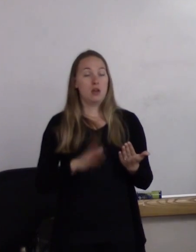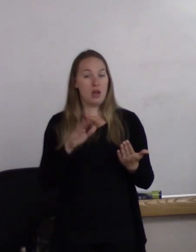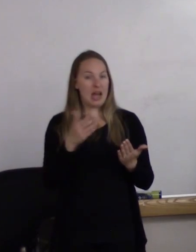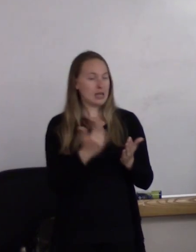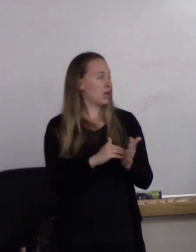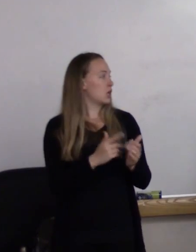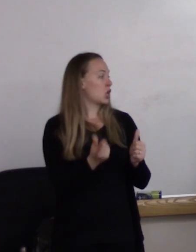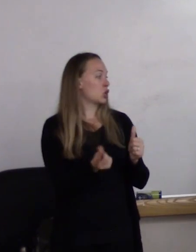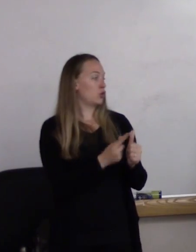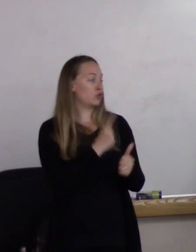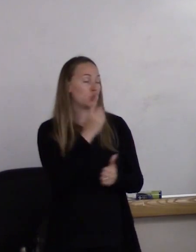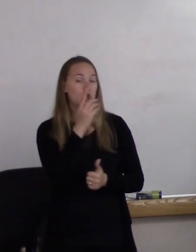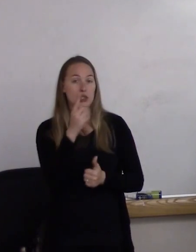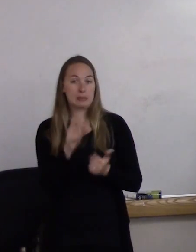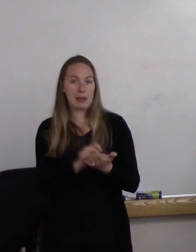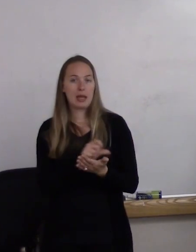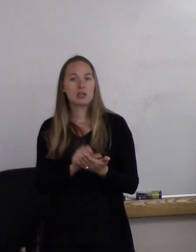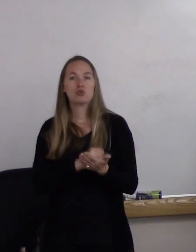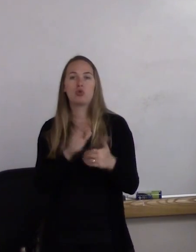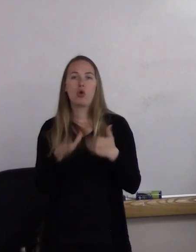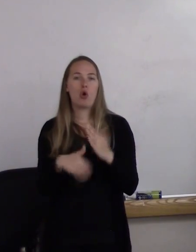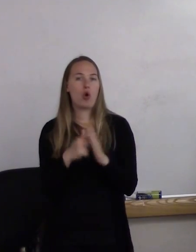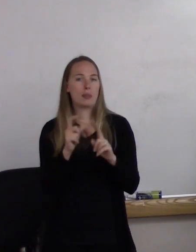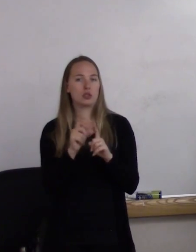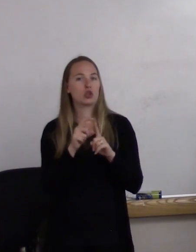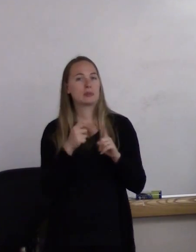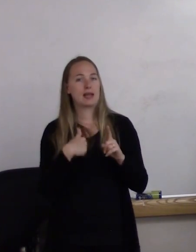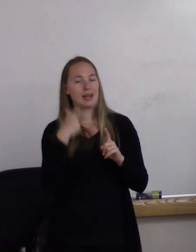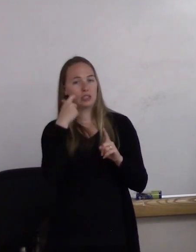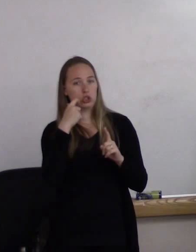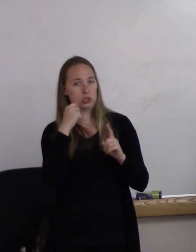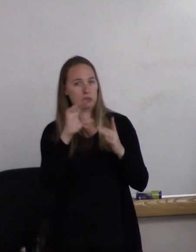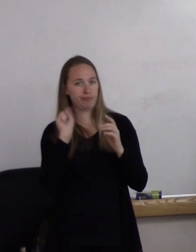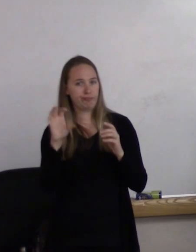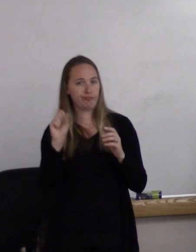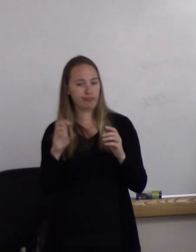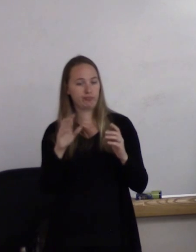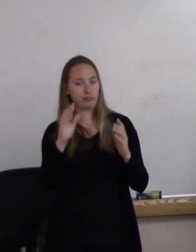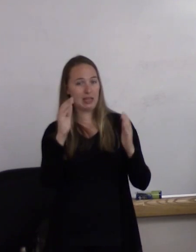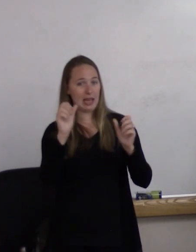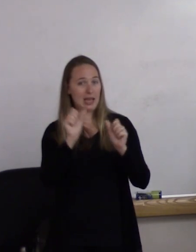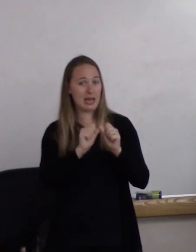are all of the terms I just went through in the order I went through,